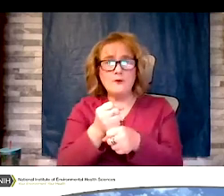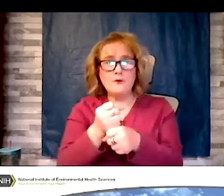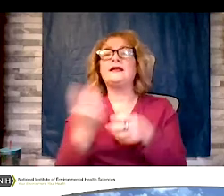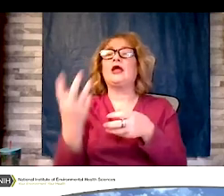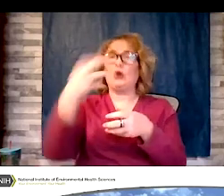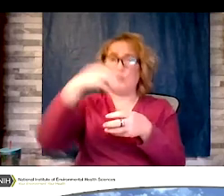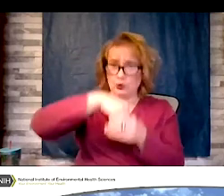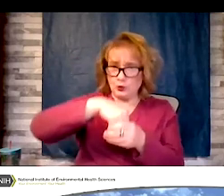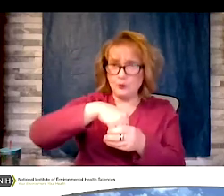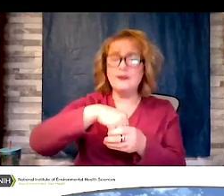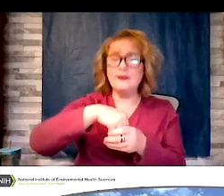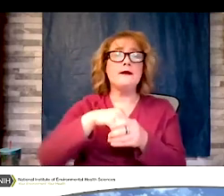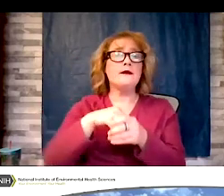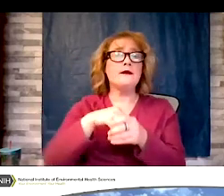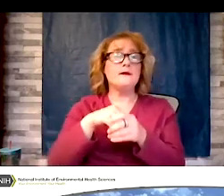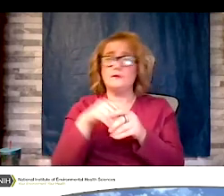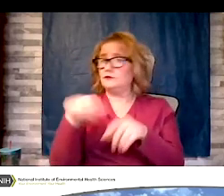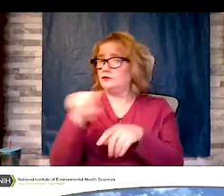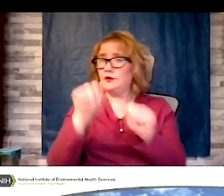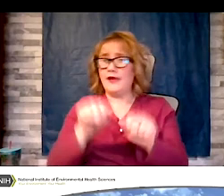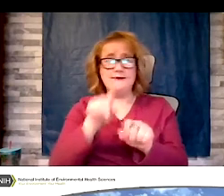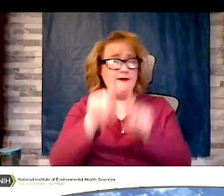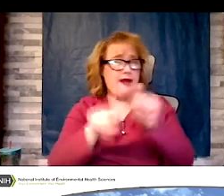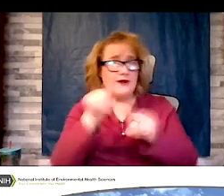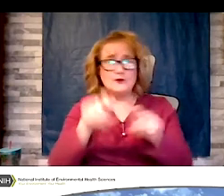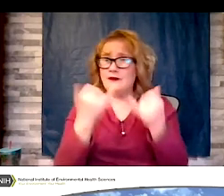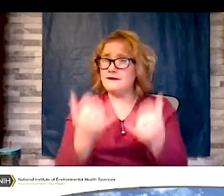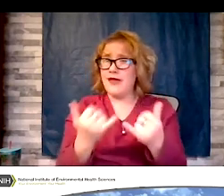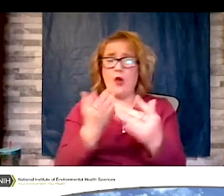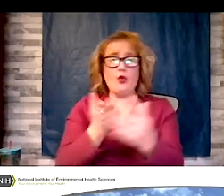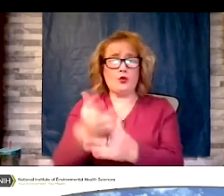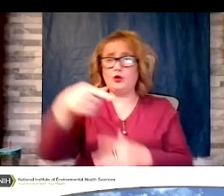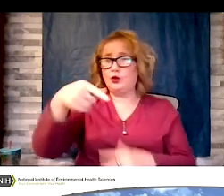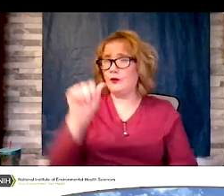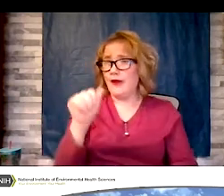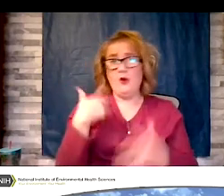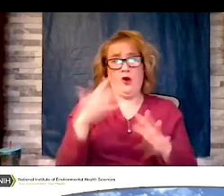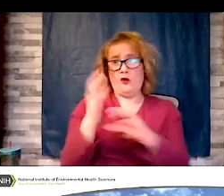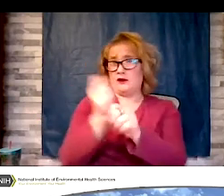can ask your questions now. We received several already but you can ask your questions in the